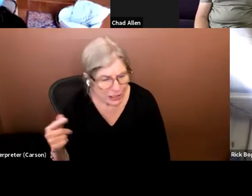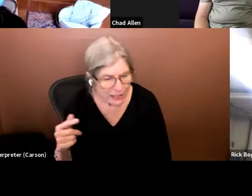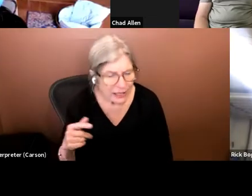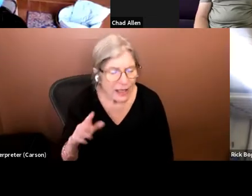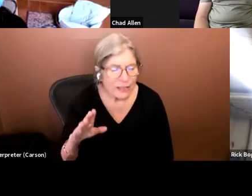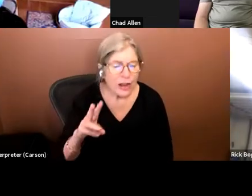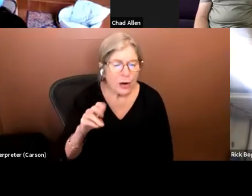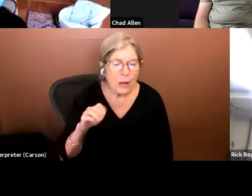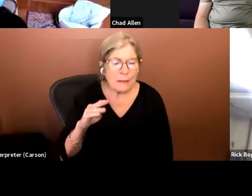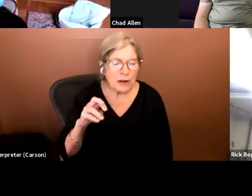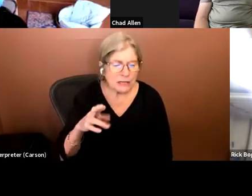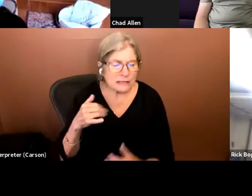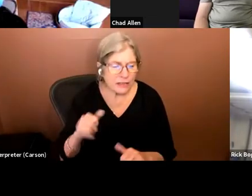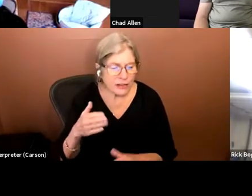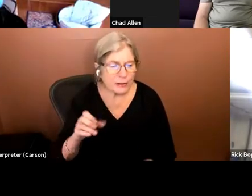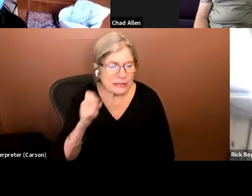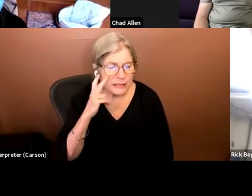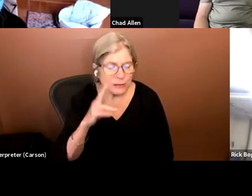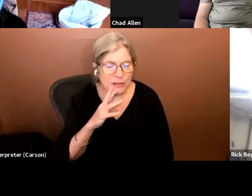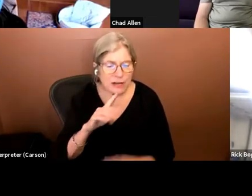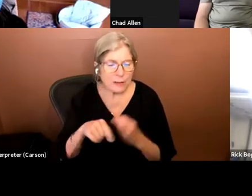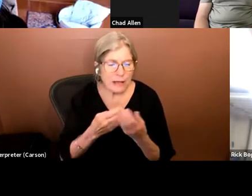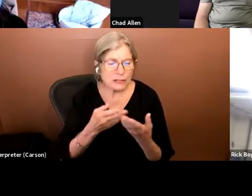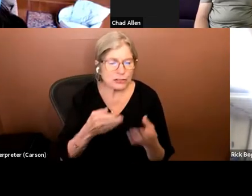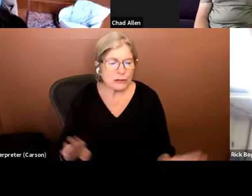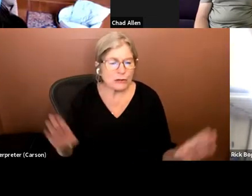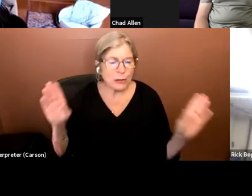there archived where we talk about general principles of audio description.